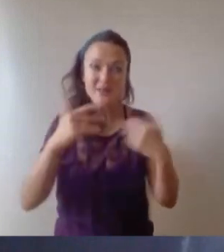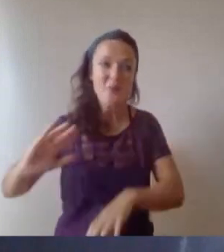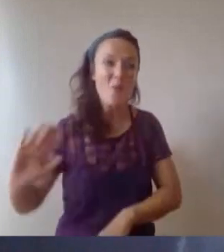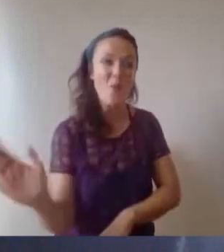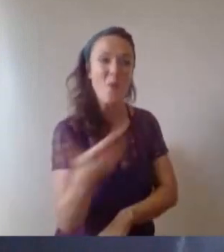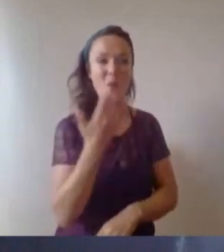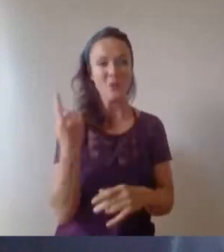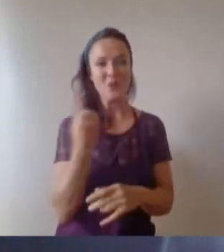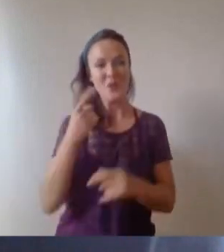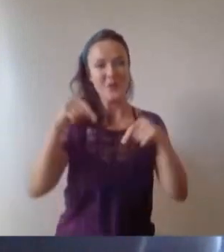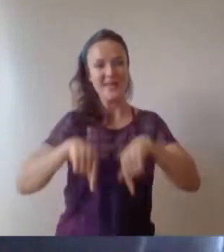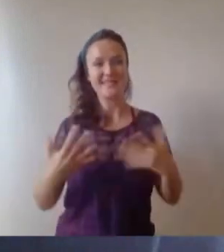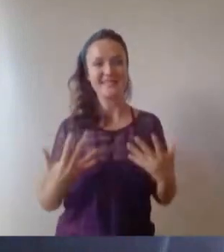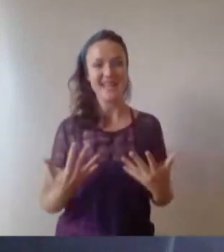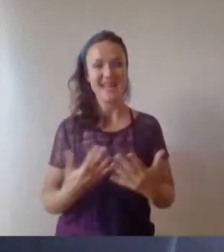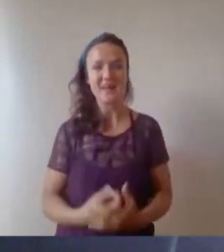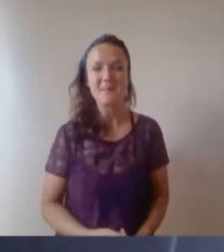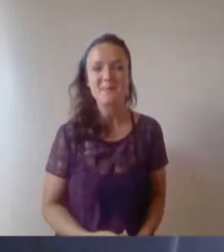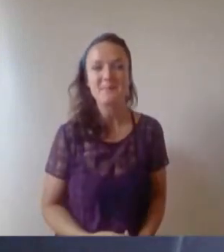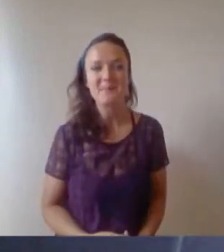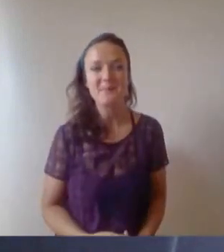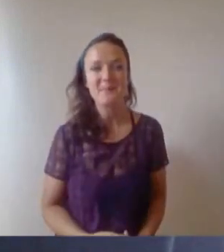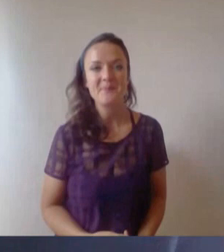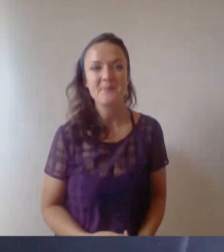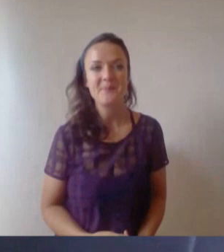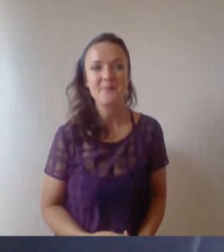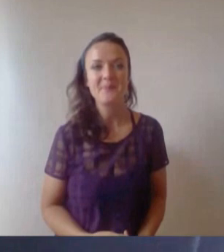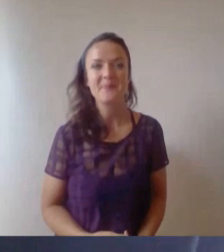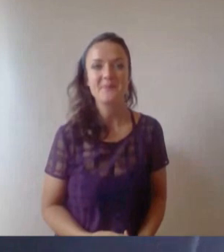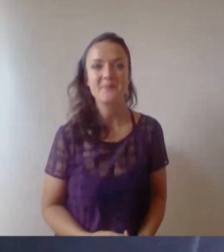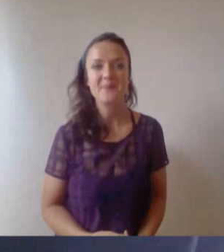So, to mark this celebration in a fitting way we've arranged some guest speakers